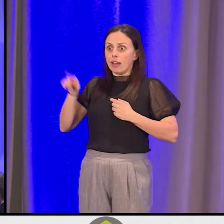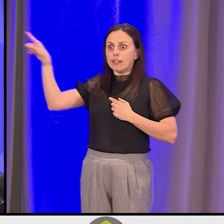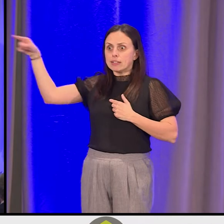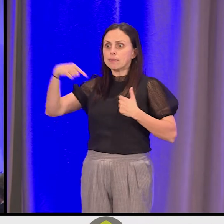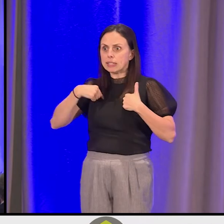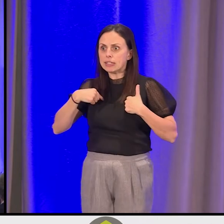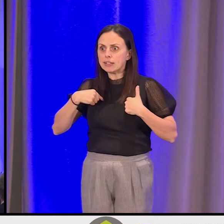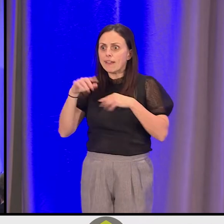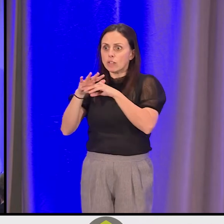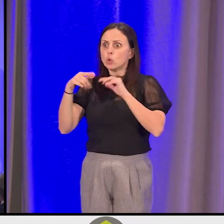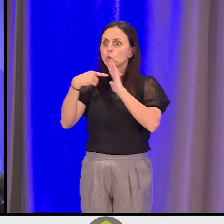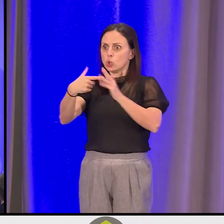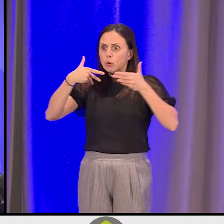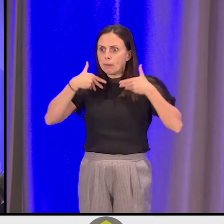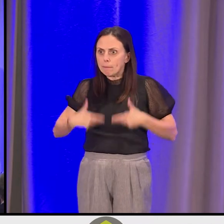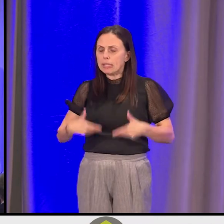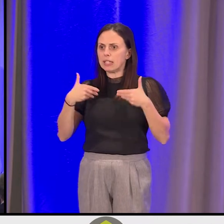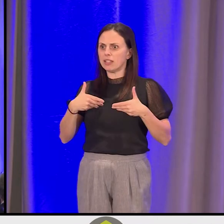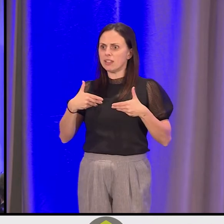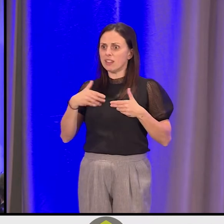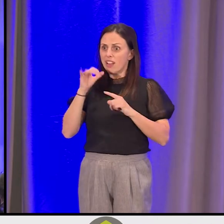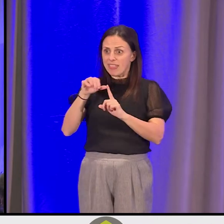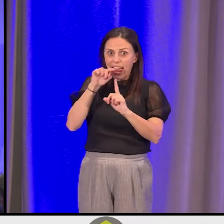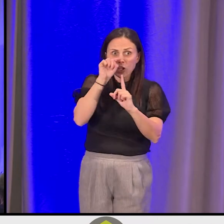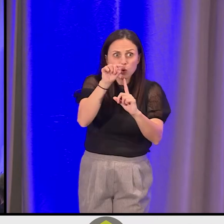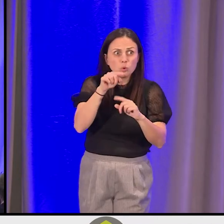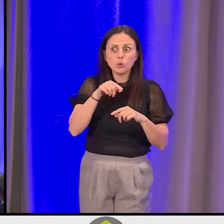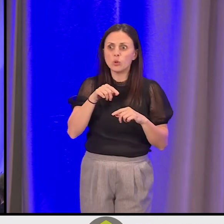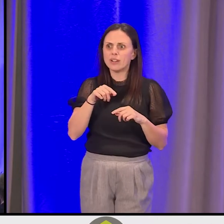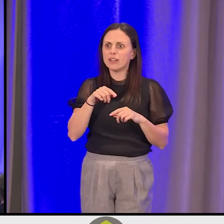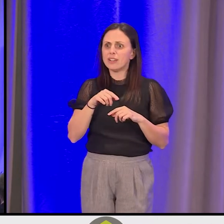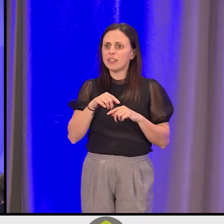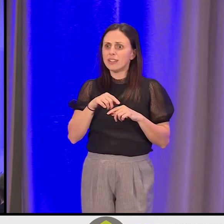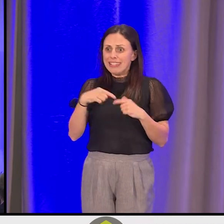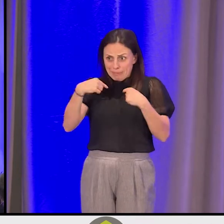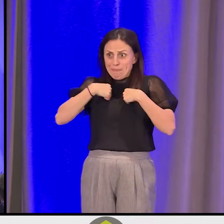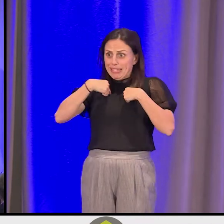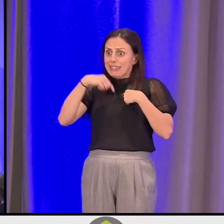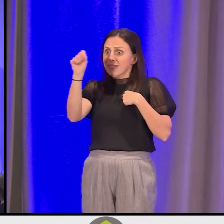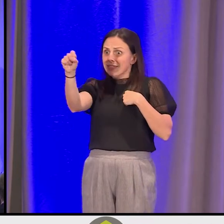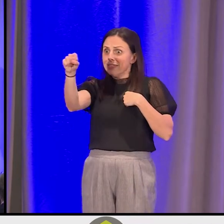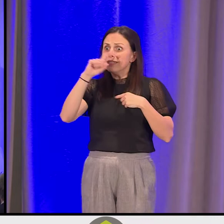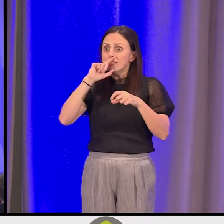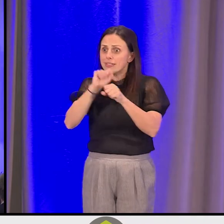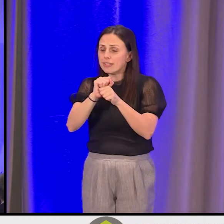that's me." "[suw̓aaqk] Is that you?" And you have to always say back, "It's me." And it can seem a bit --